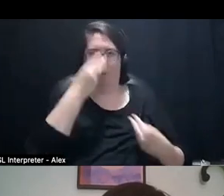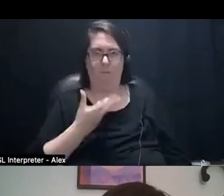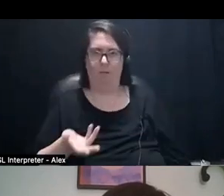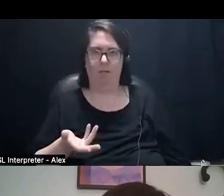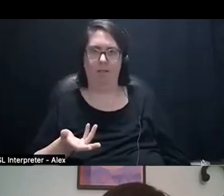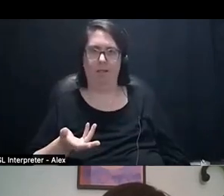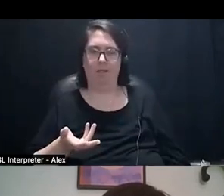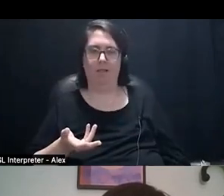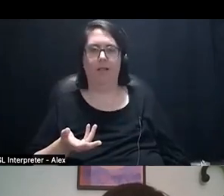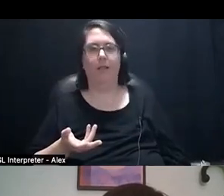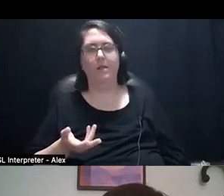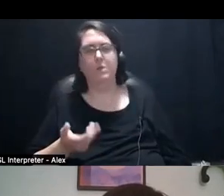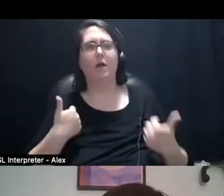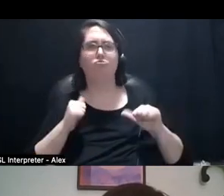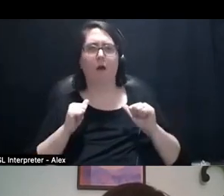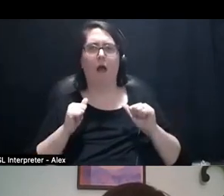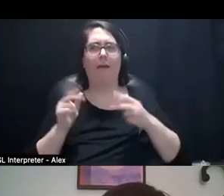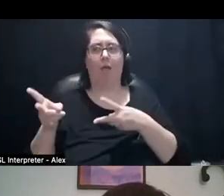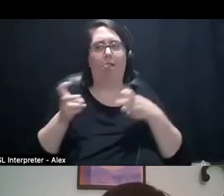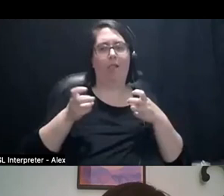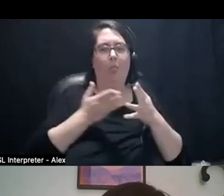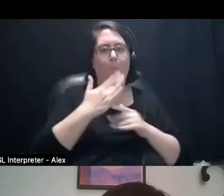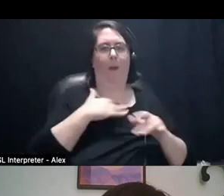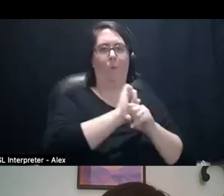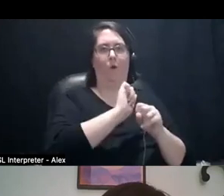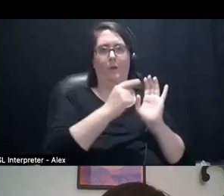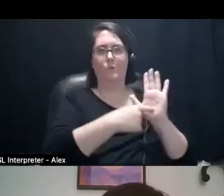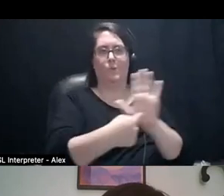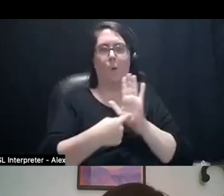So I think being able to recreate that in my work was really really lovely